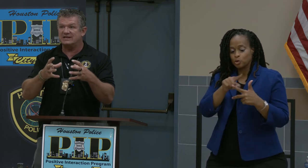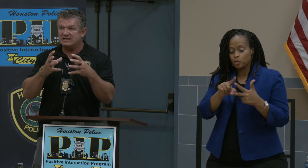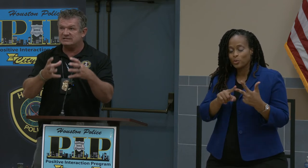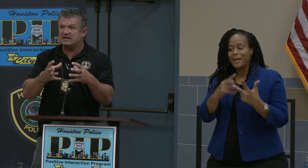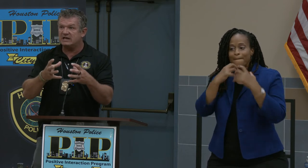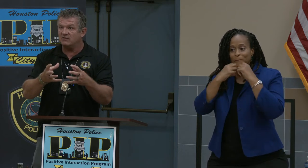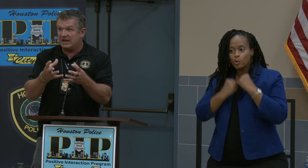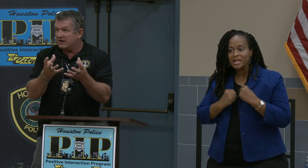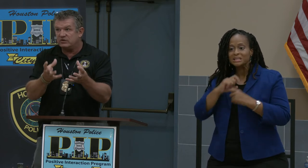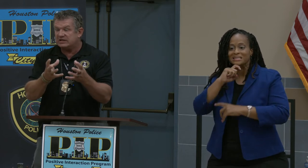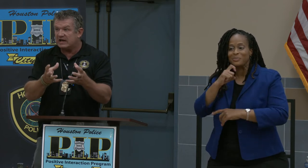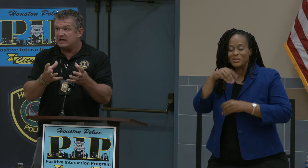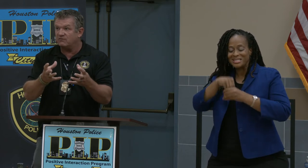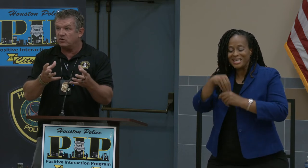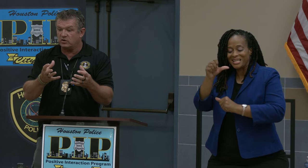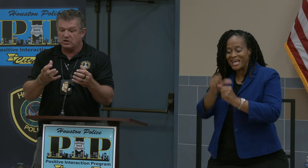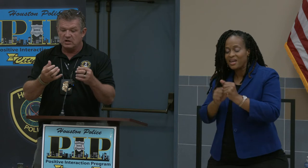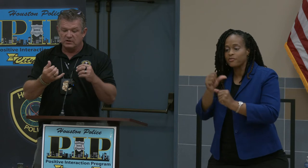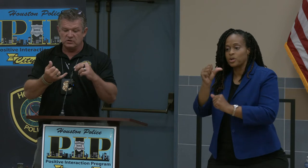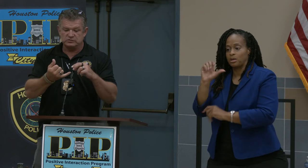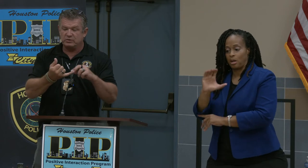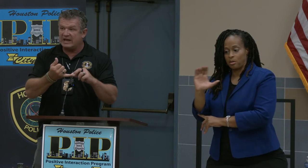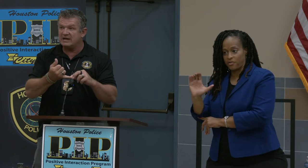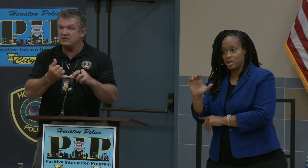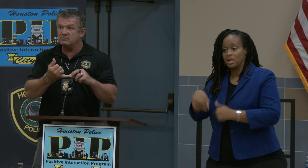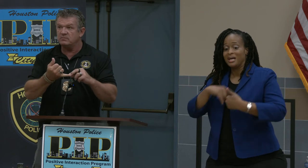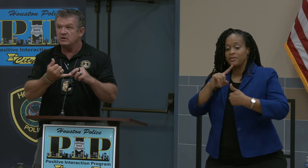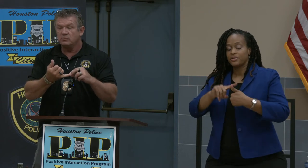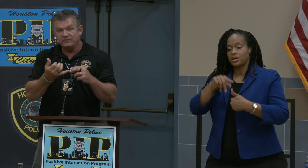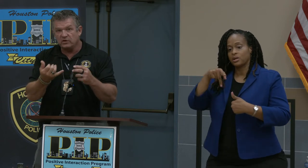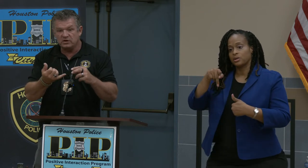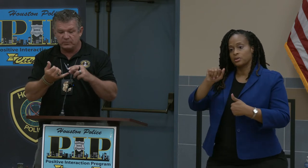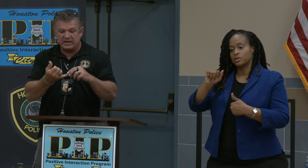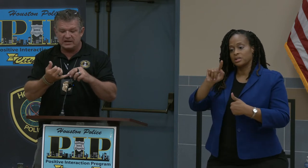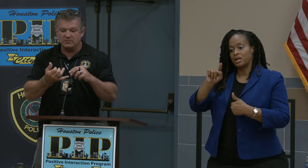inside of every catalytic converter. There is platinum. We've all heard of platinum.